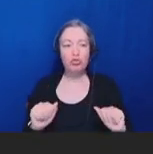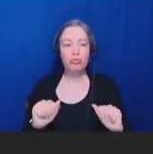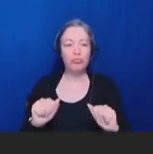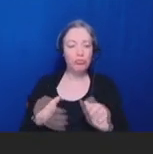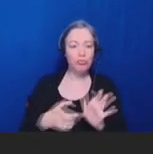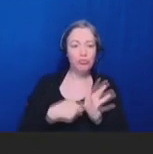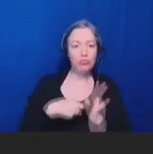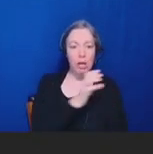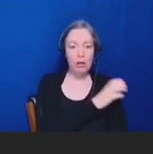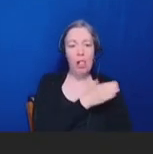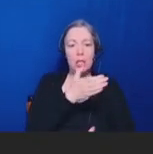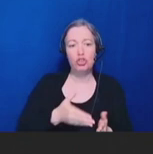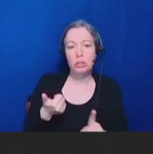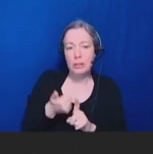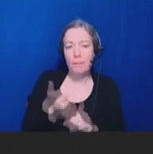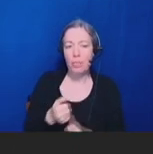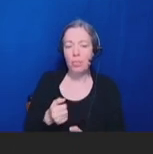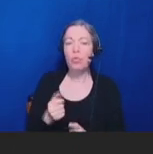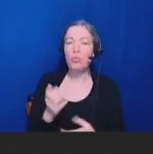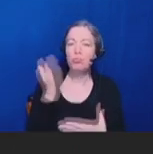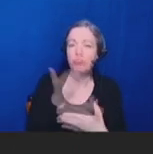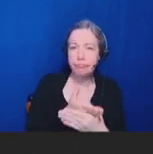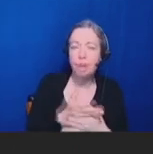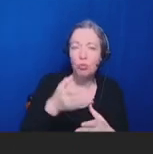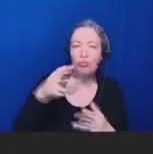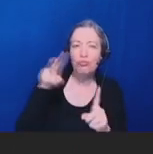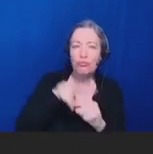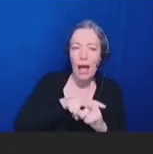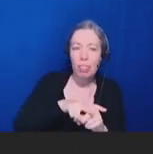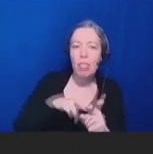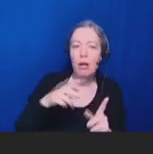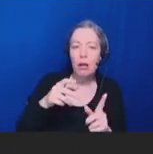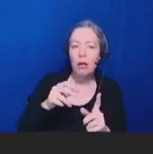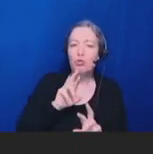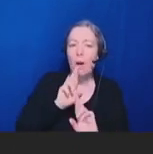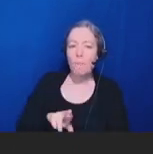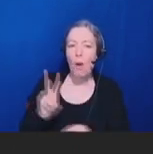such as auto population of fields in the various reporting form.